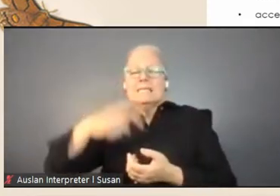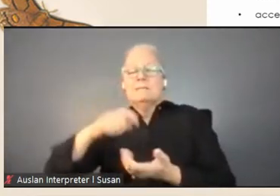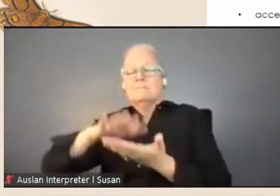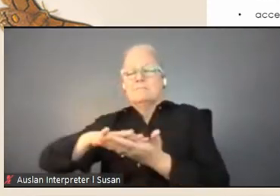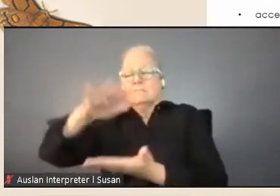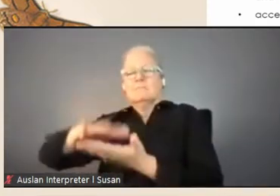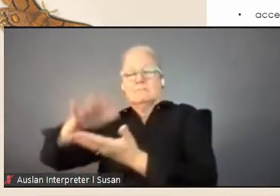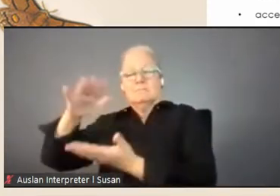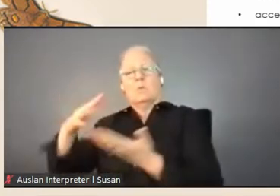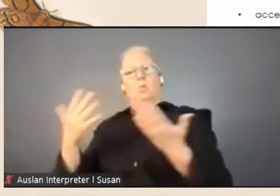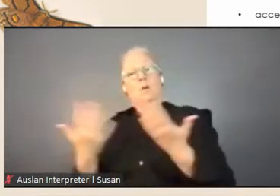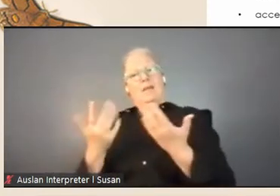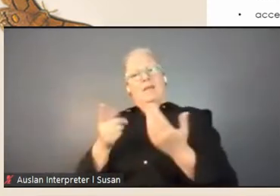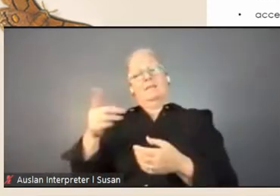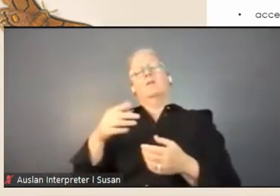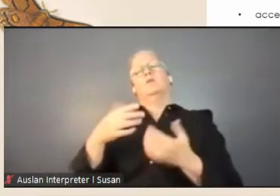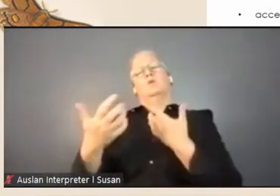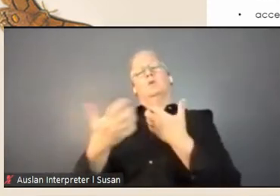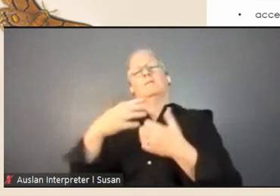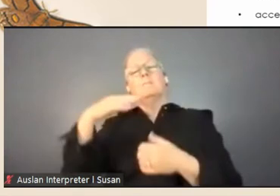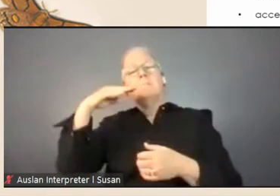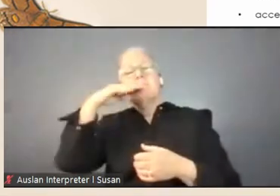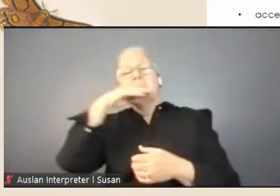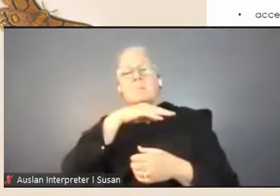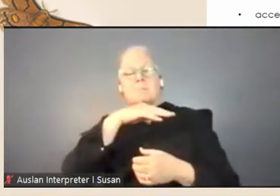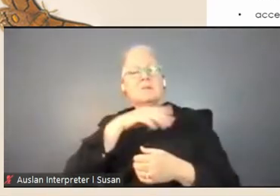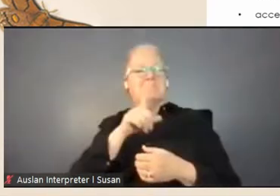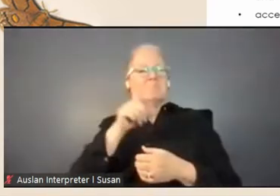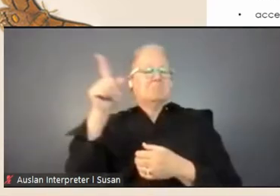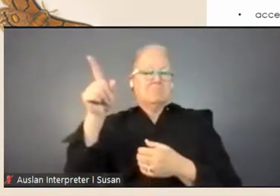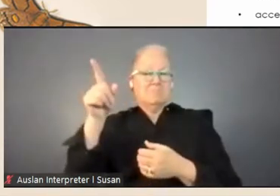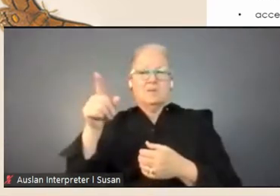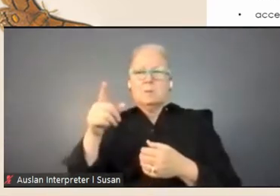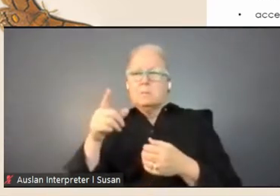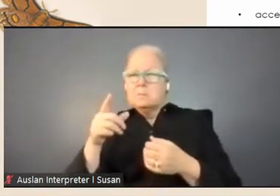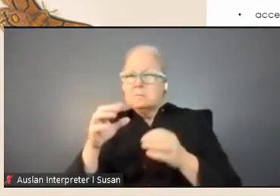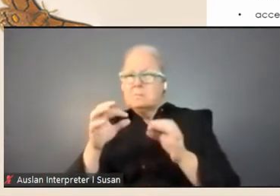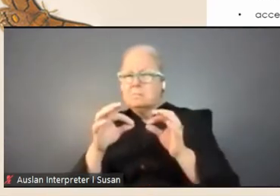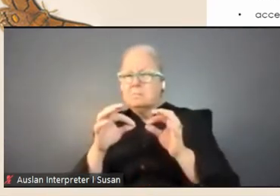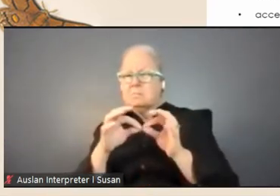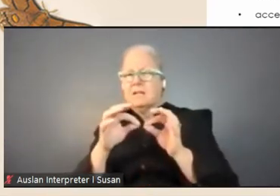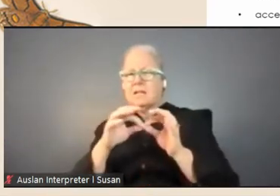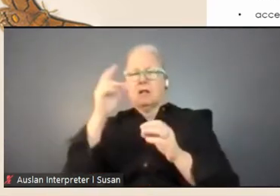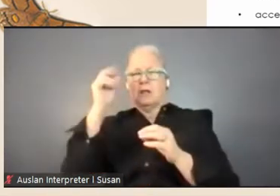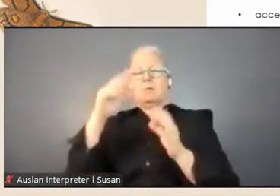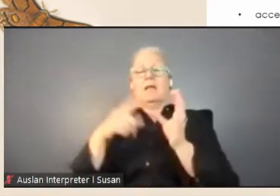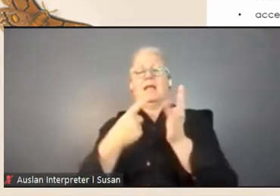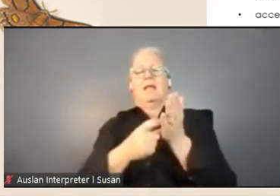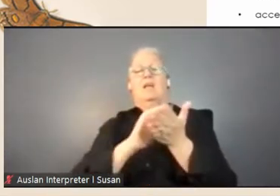University's Parkville campus, the Baillieu Library, and the archive repository in East Brunswick,